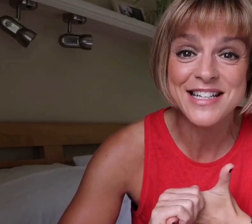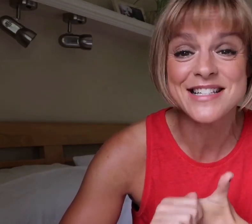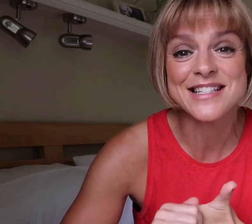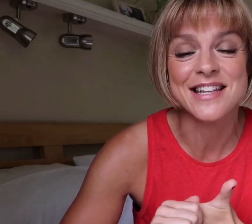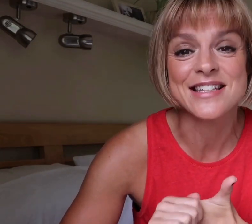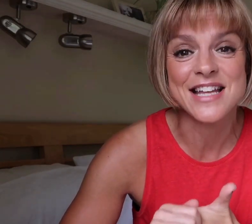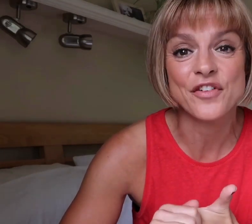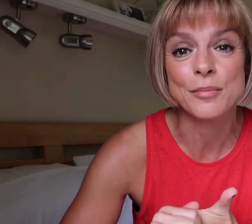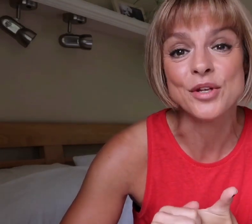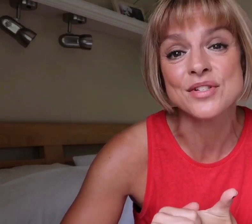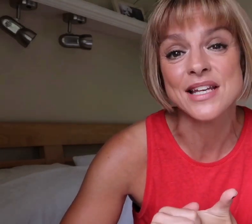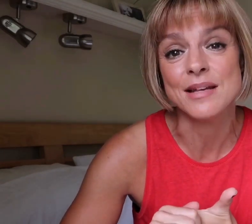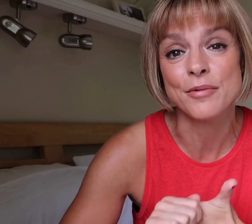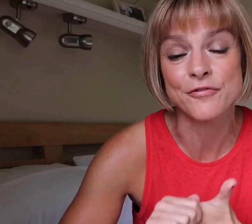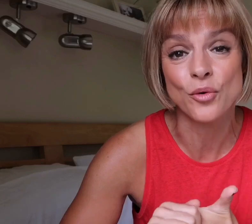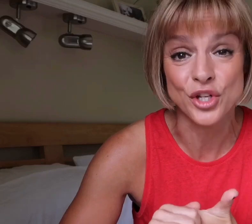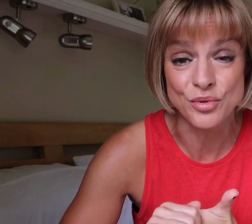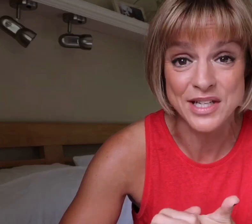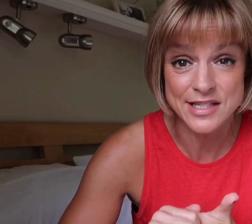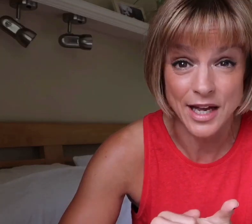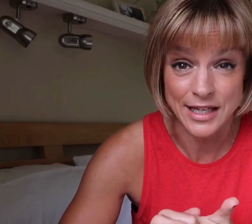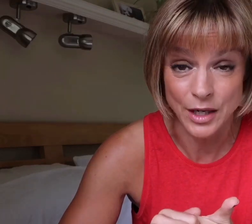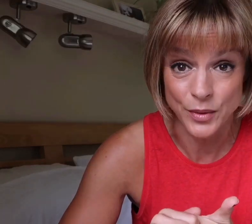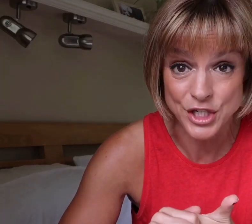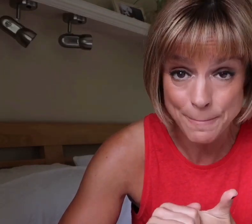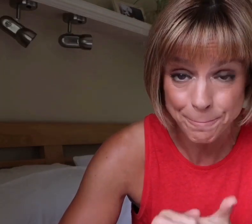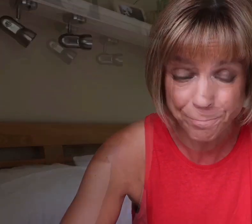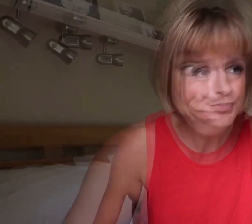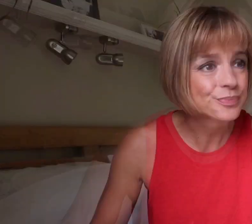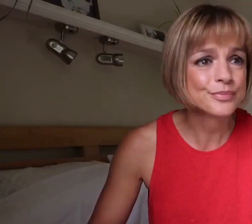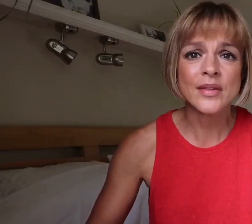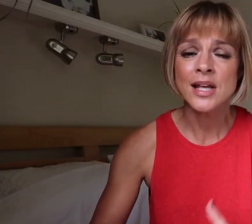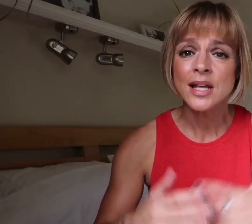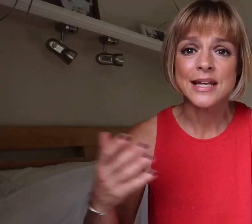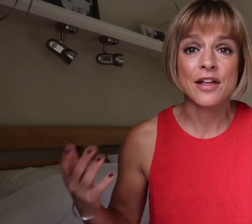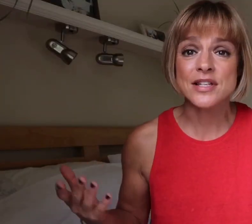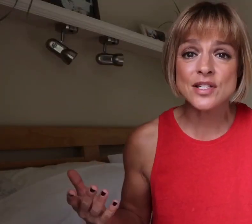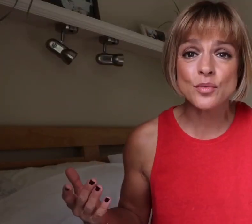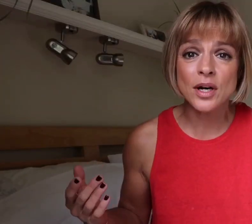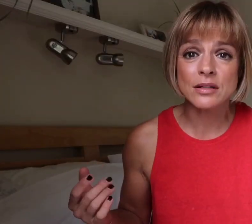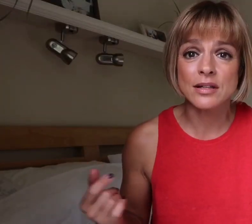consider the deaf community before using sign language'. Now this is a world that